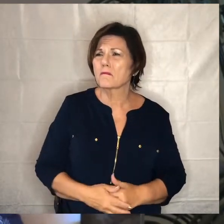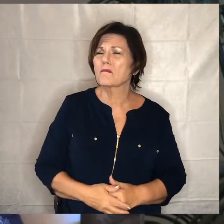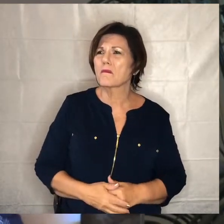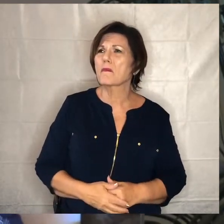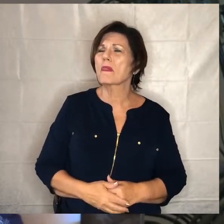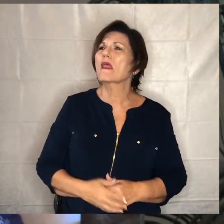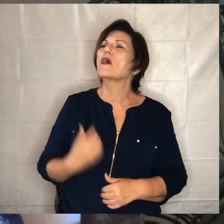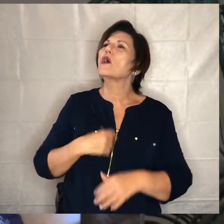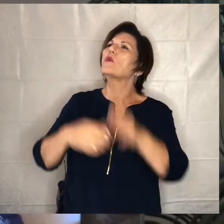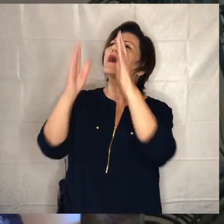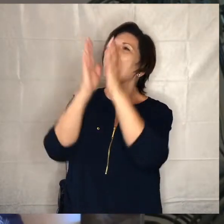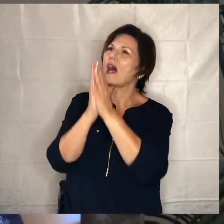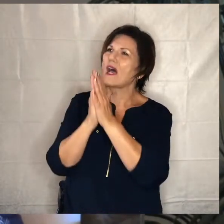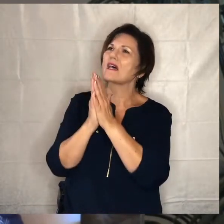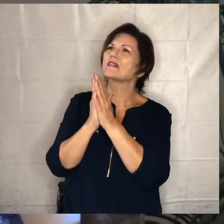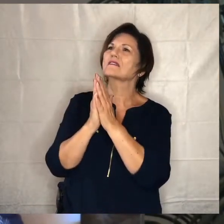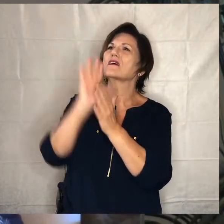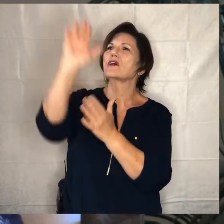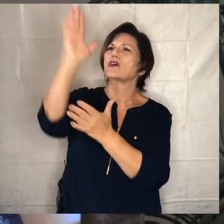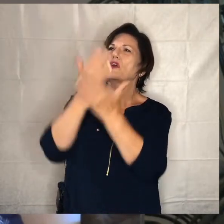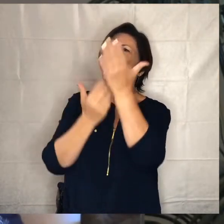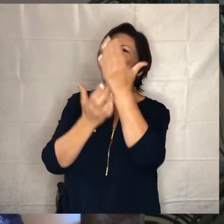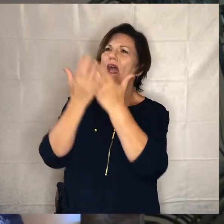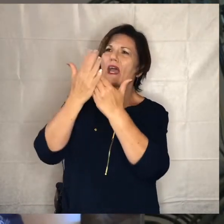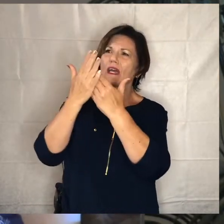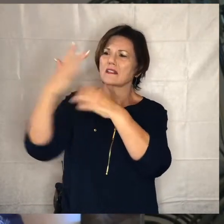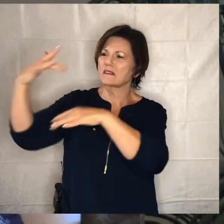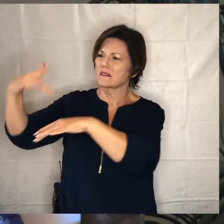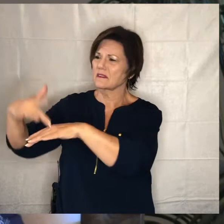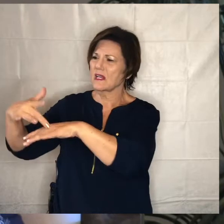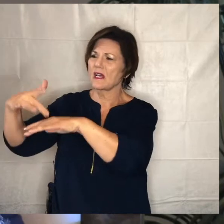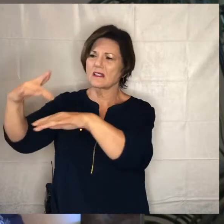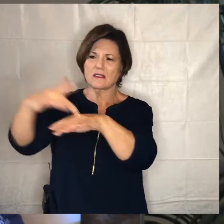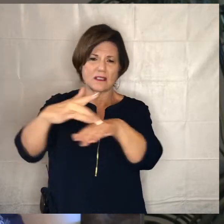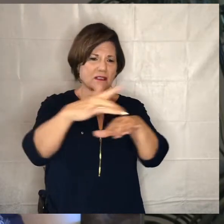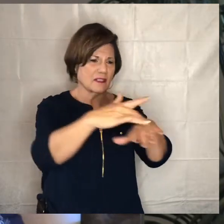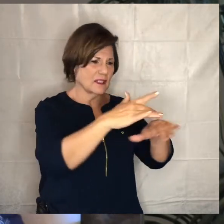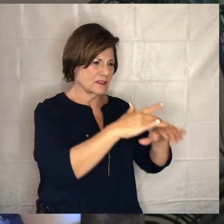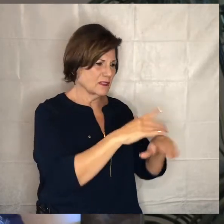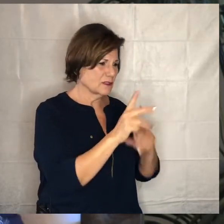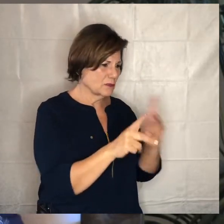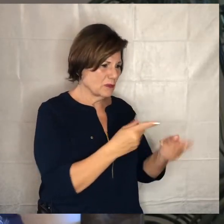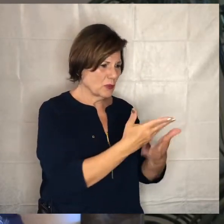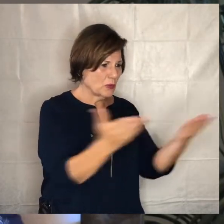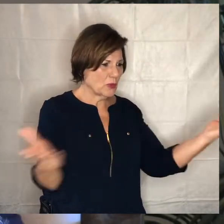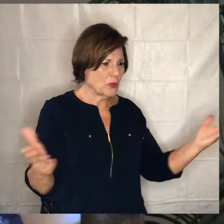we ask you to put your healing hand upon all those who suffer now in any way